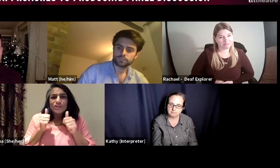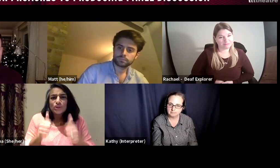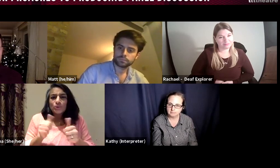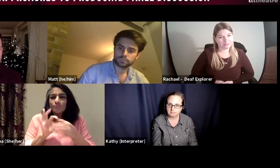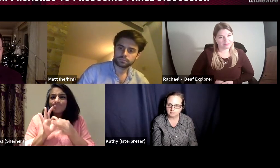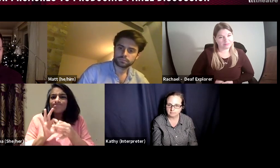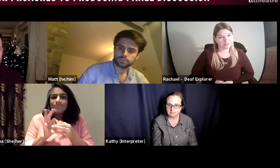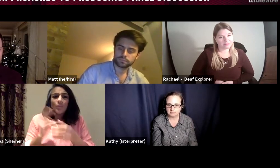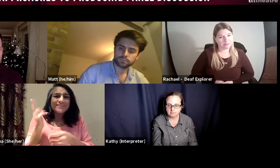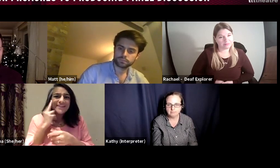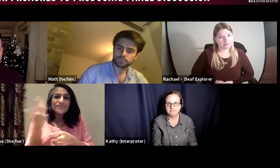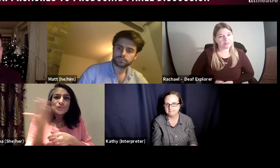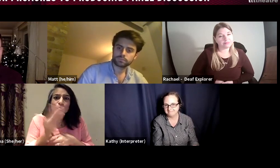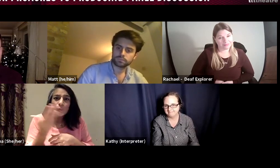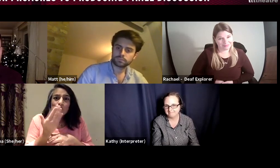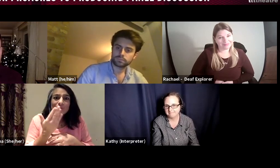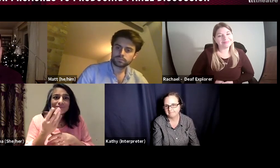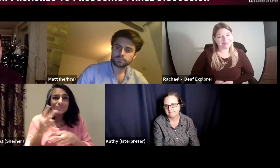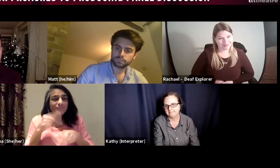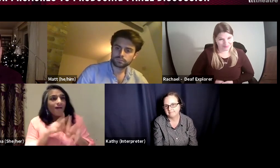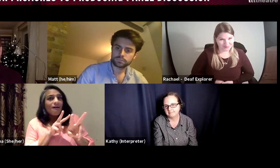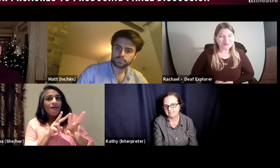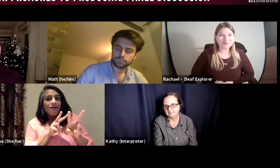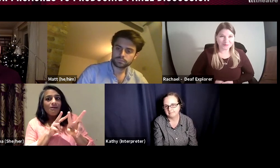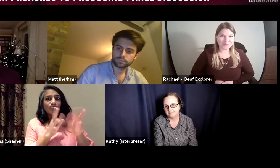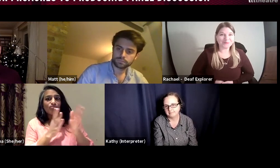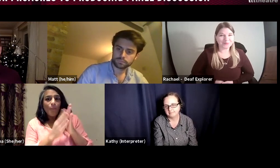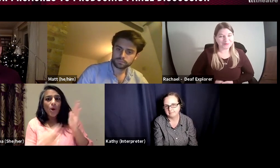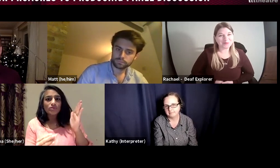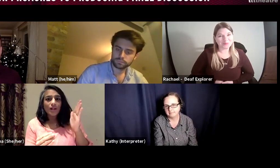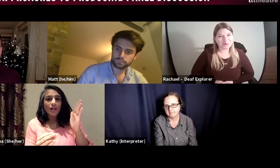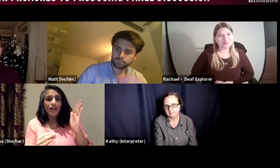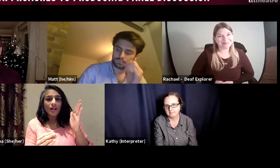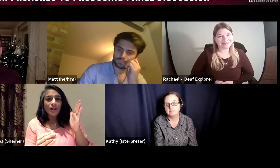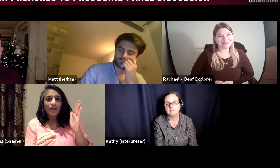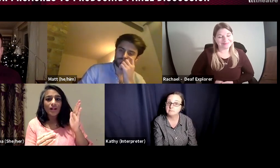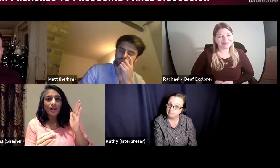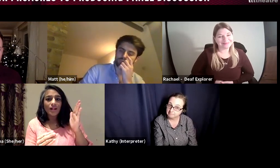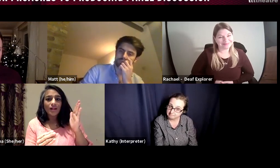it's becoming the norm. It is also good to engage with schools where there are